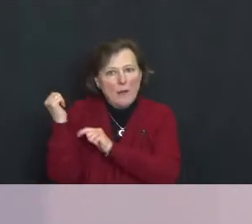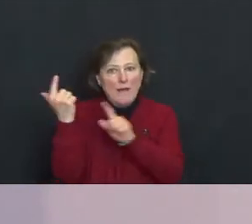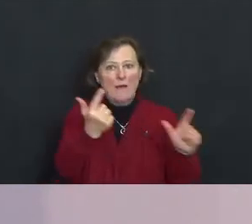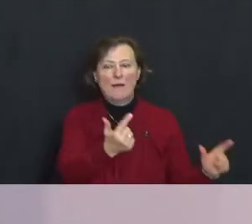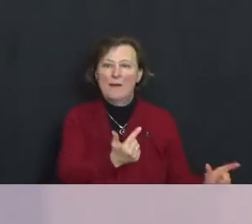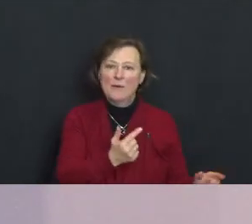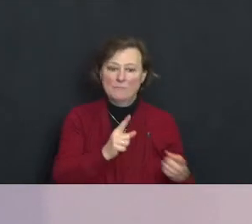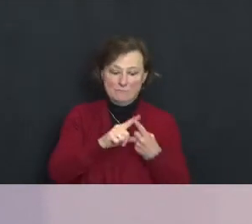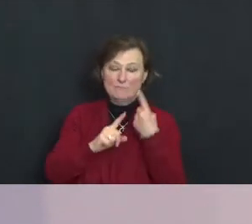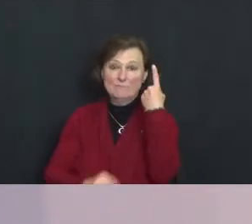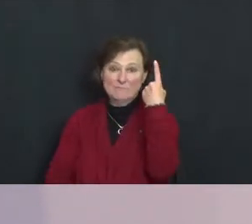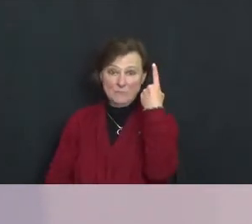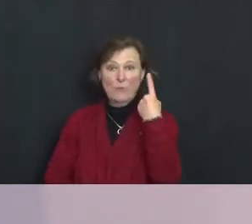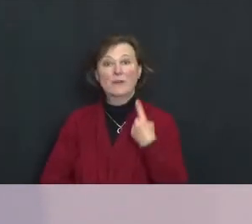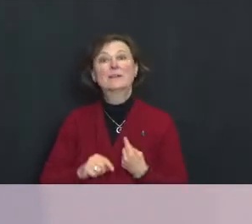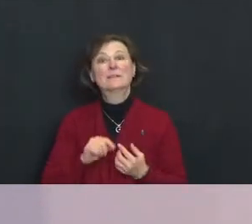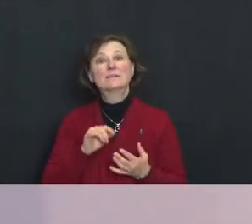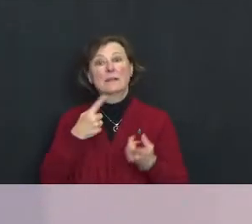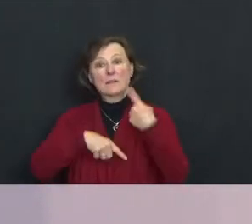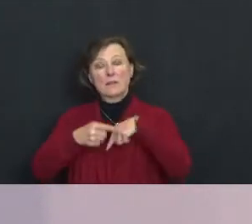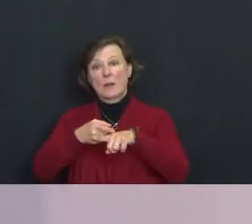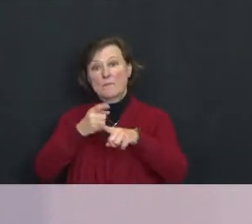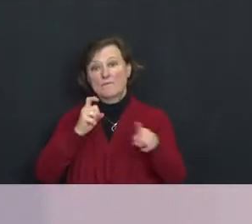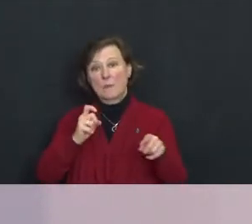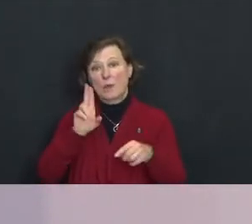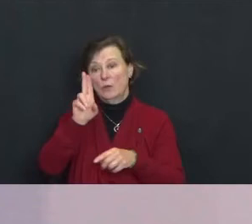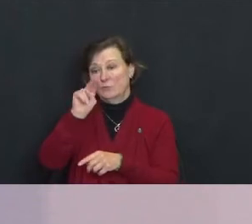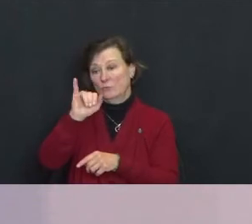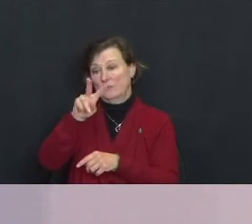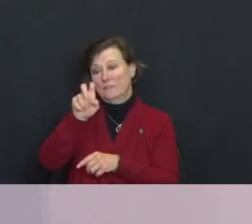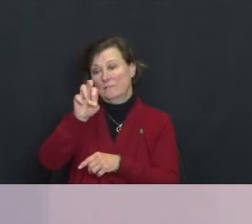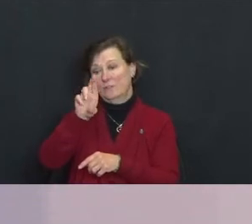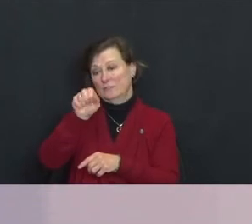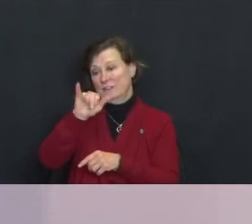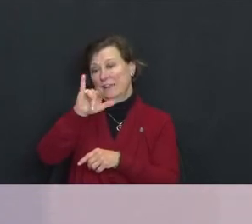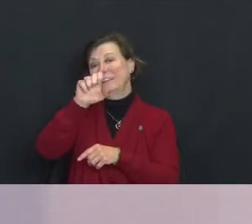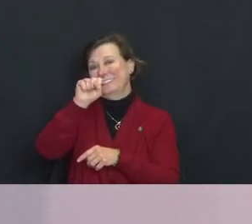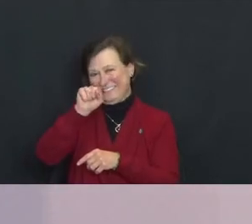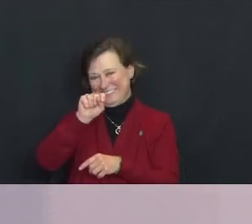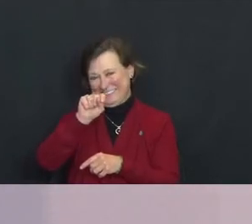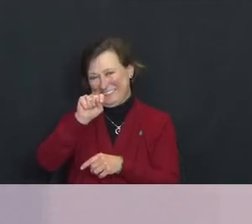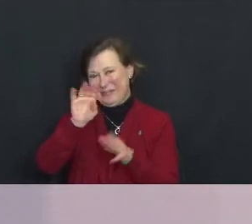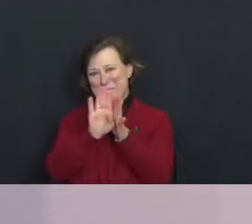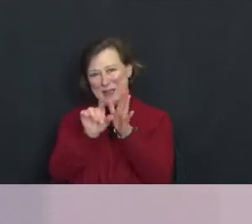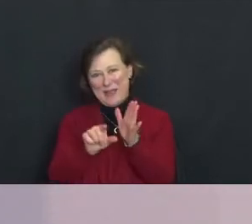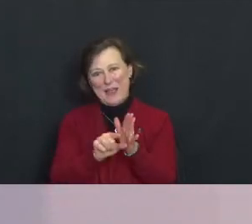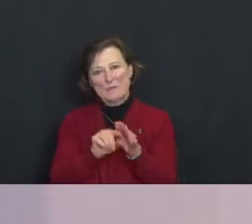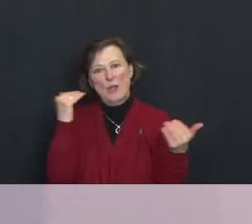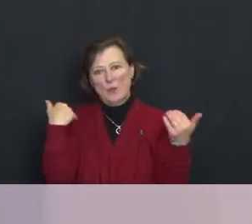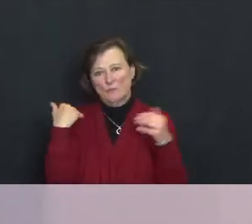One principle, which derives from our Universalist background, reminds us that doctrines of eternal